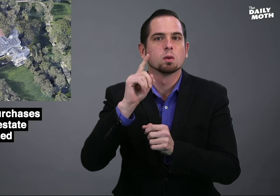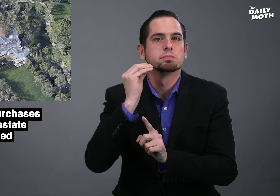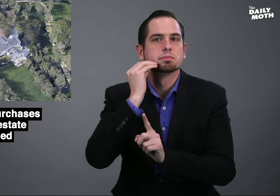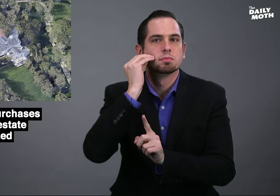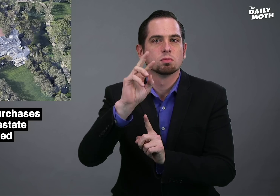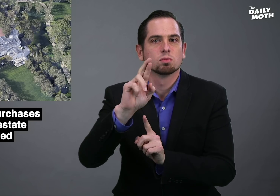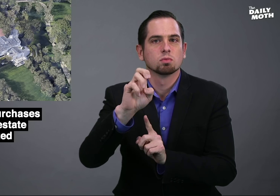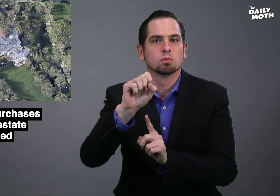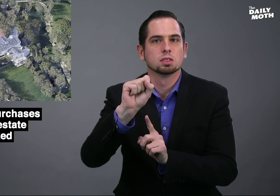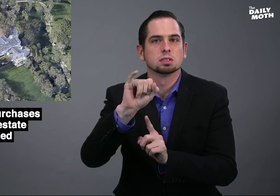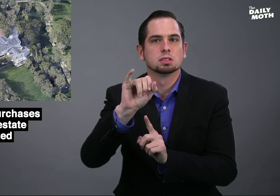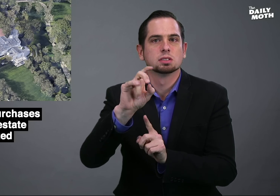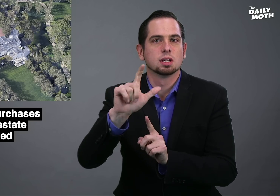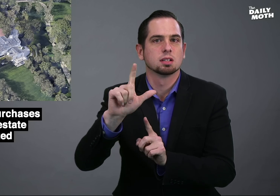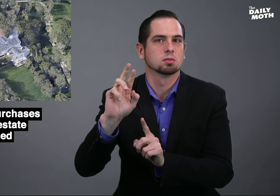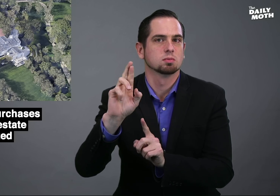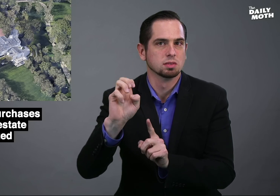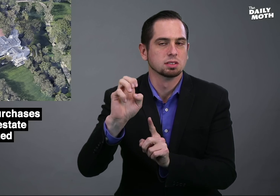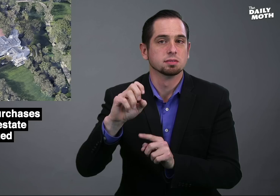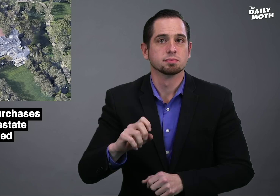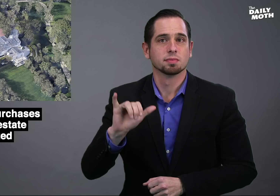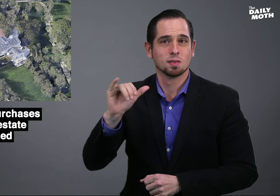for residential real estate.